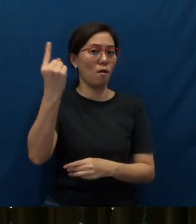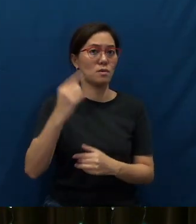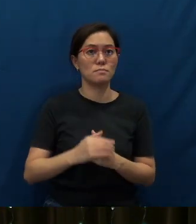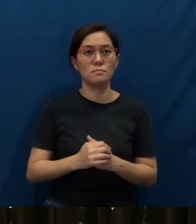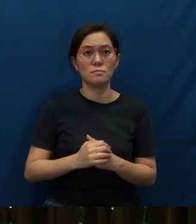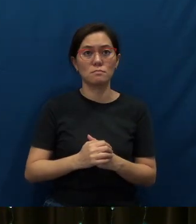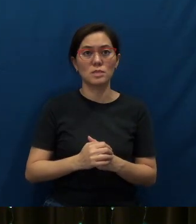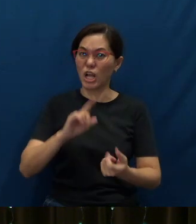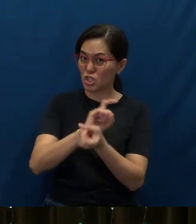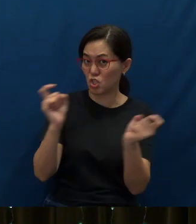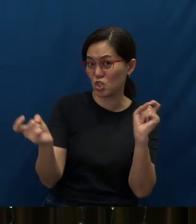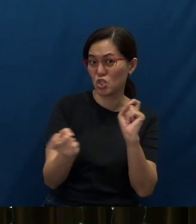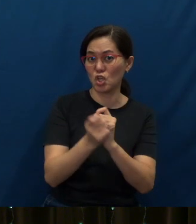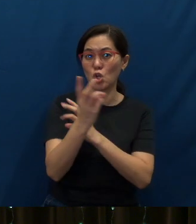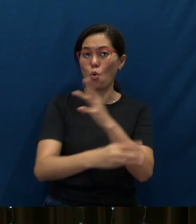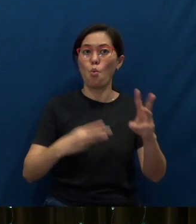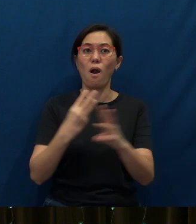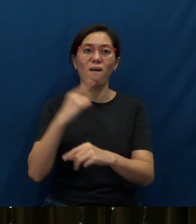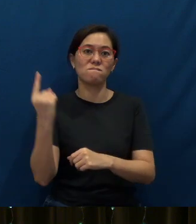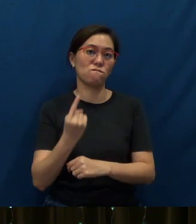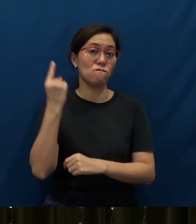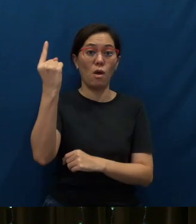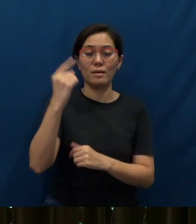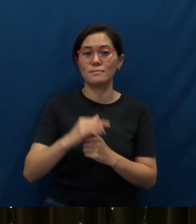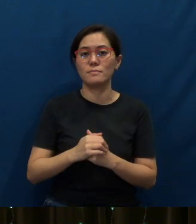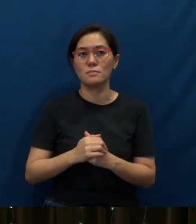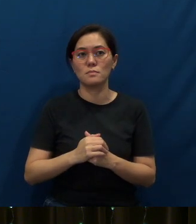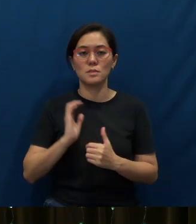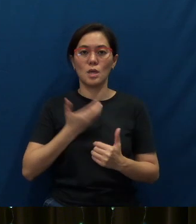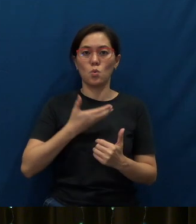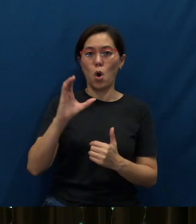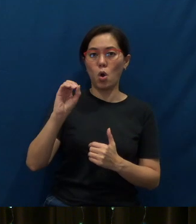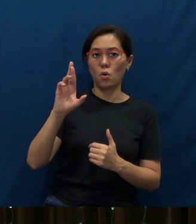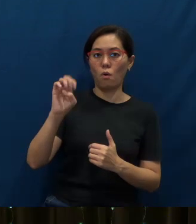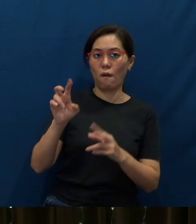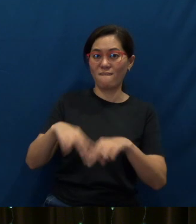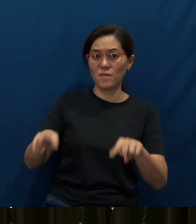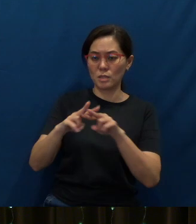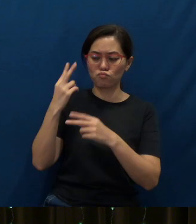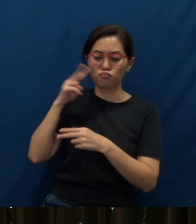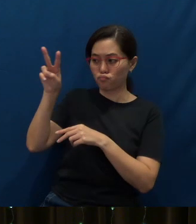that has changed the world forever. And our core values that we are looking at these days